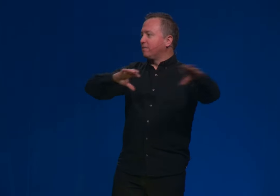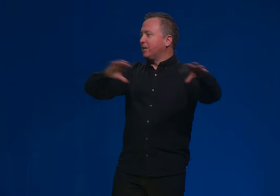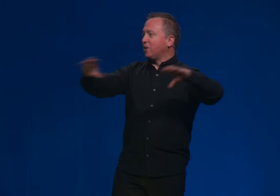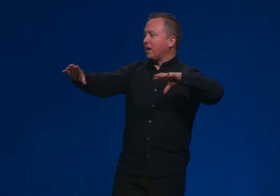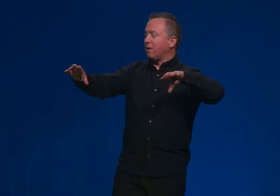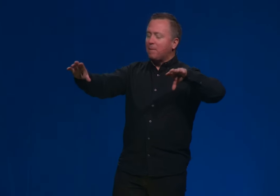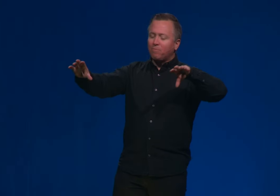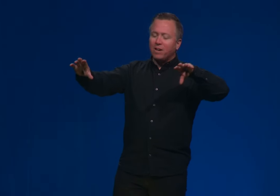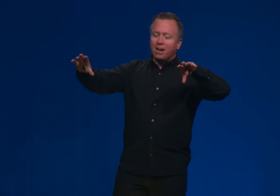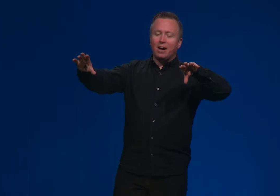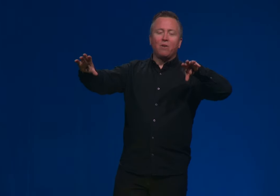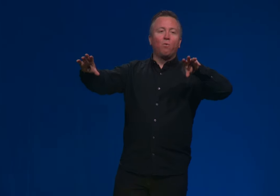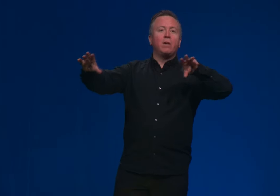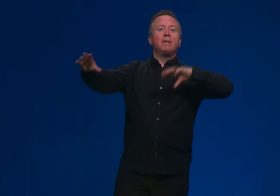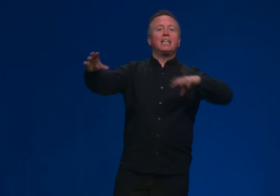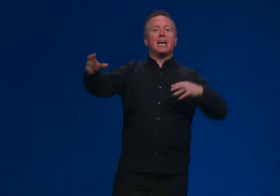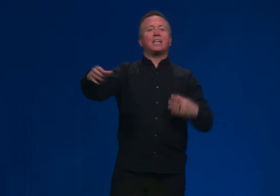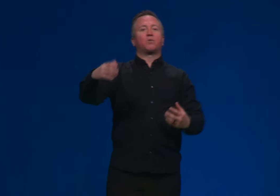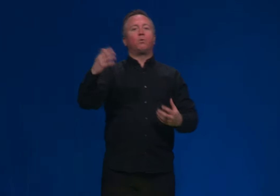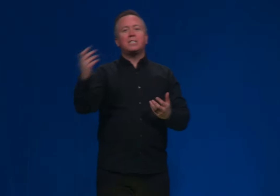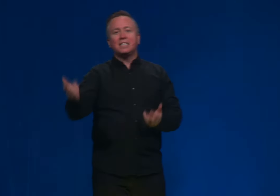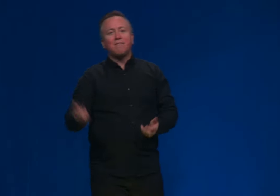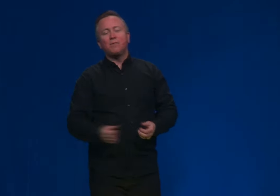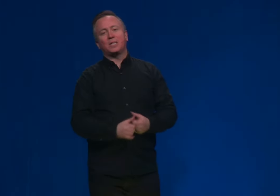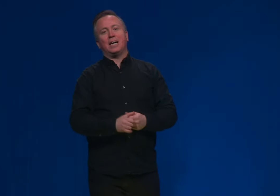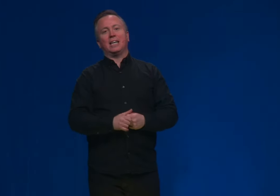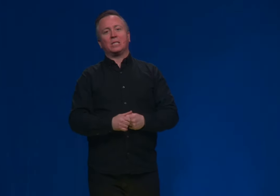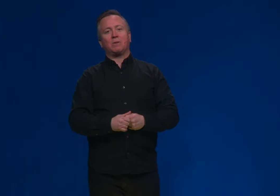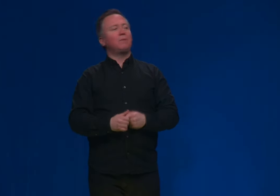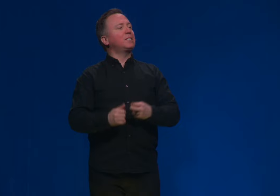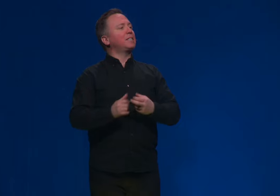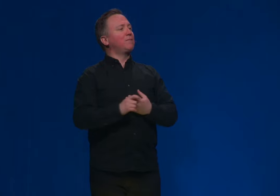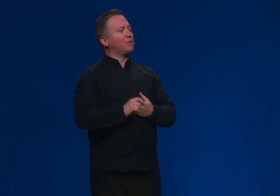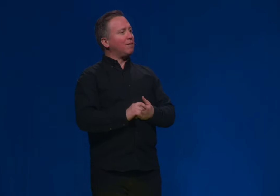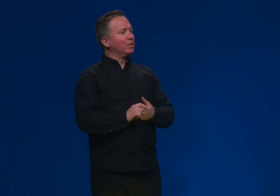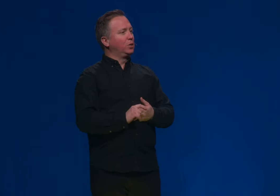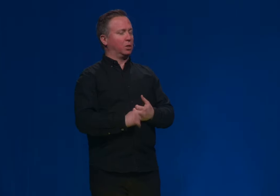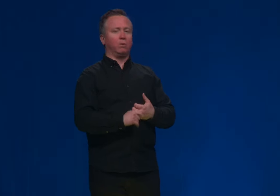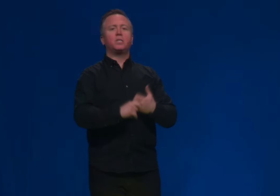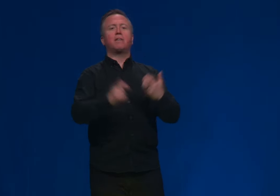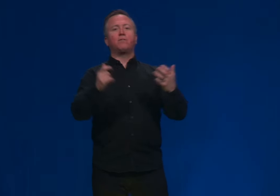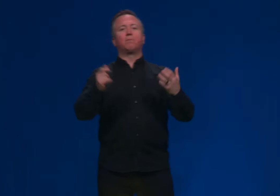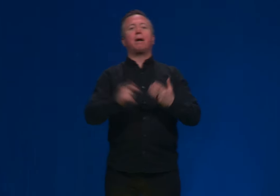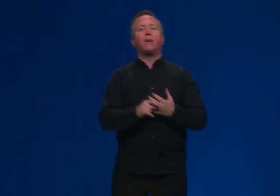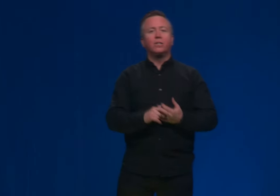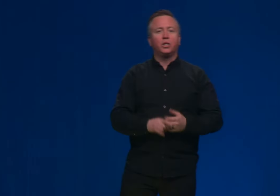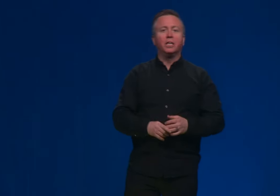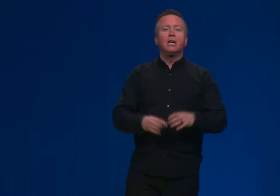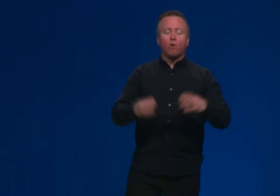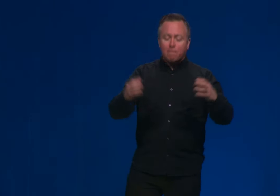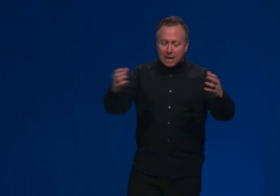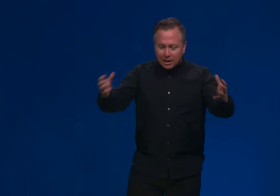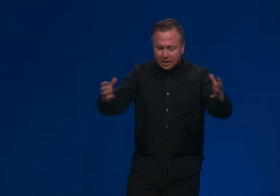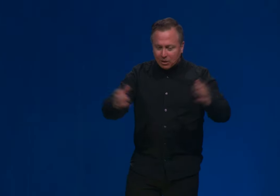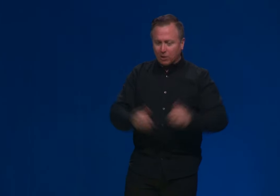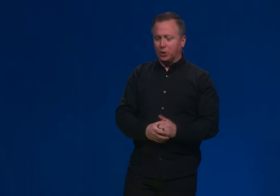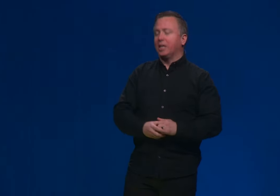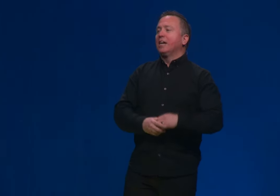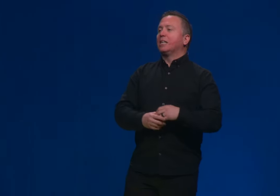living in our era, we immediately ask, What does this have to do with science? Right? What does this have to do with evolution? What does it have to do with biology or paleontology?